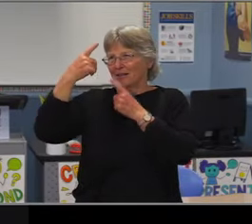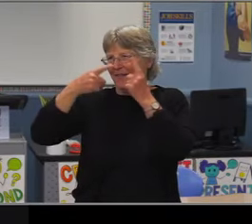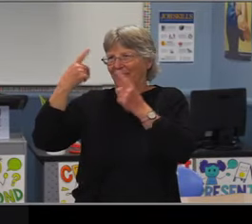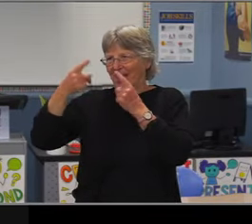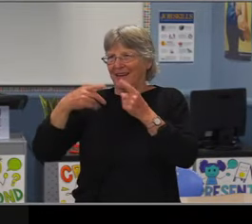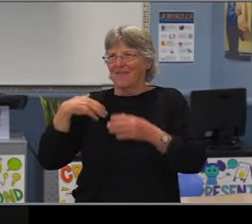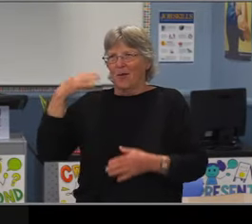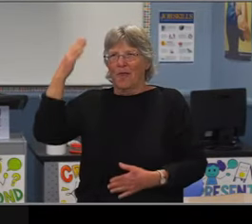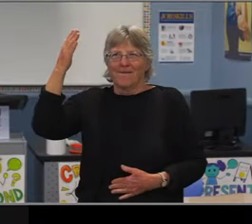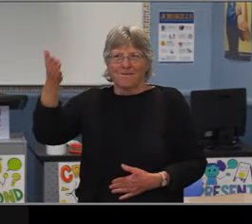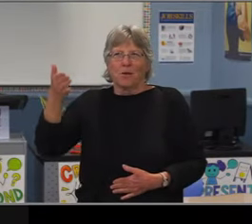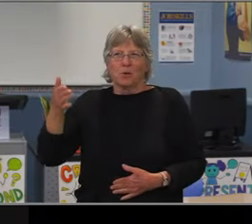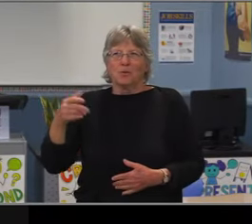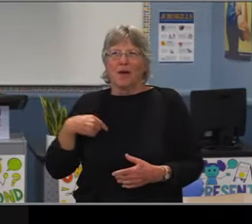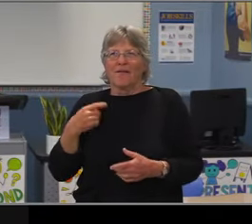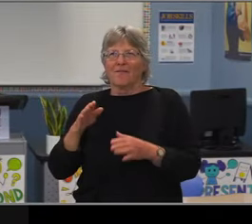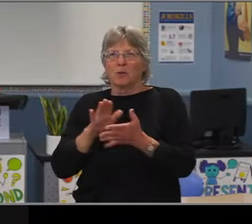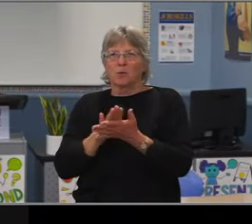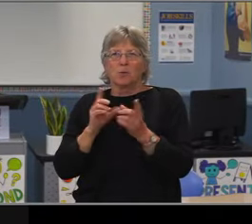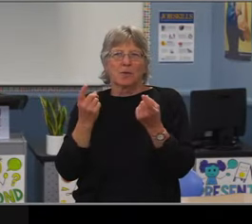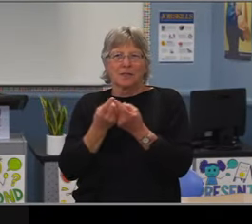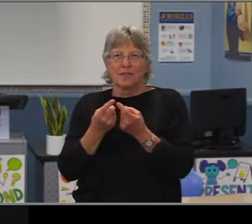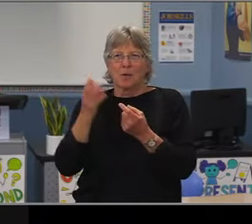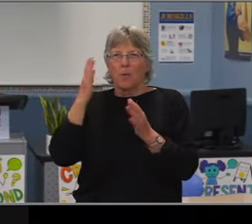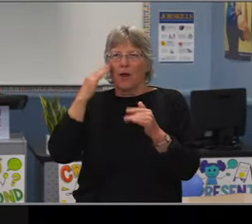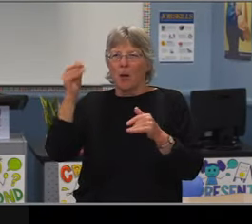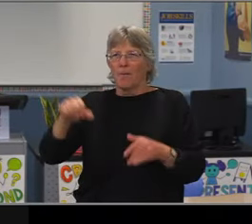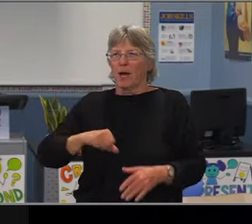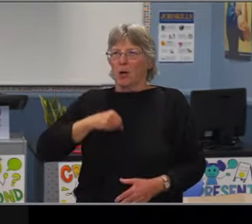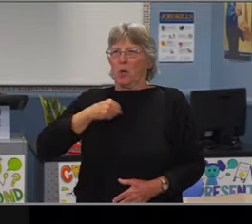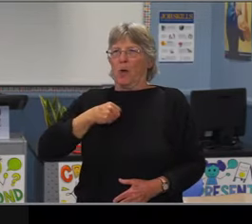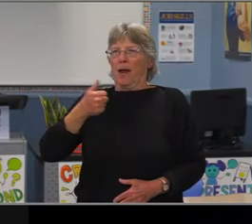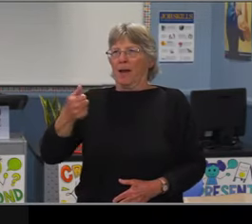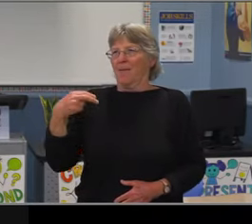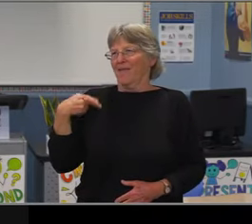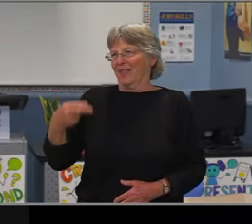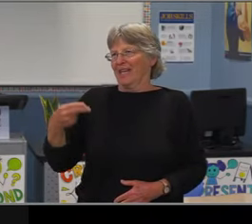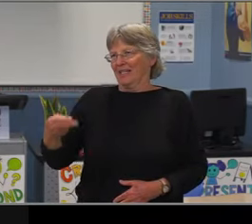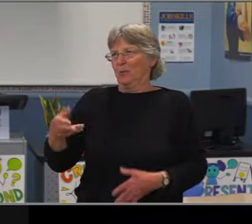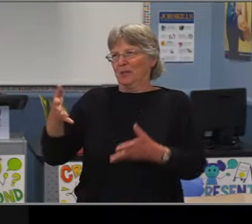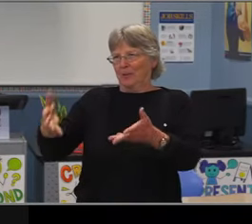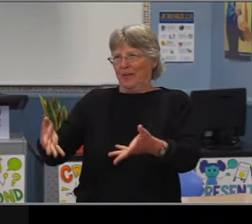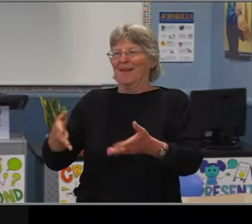making presentations and the really rich opportunity to interact with members of our community